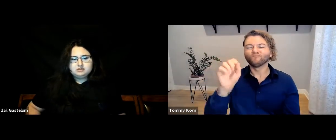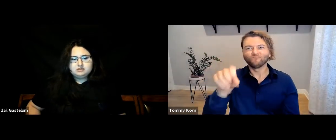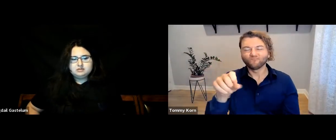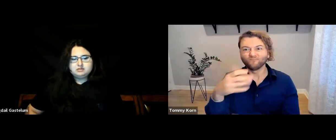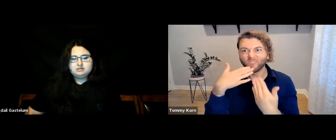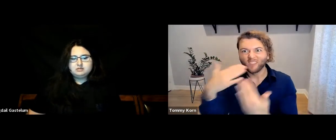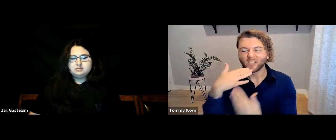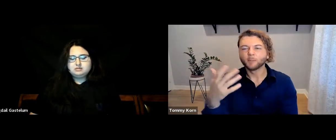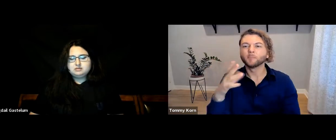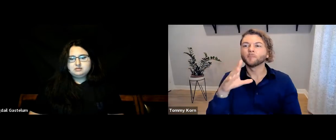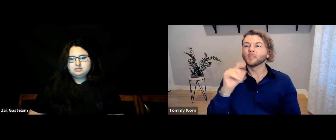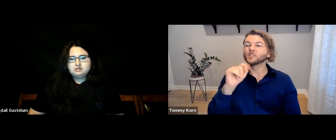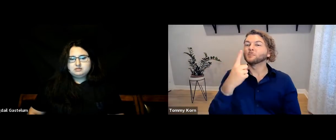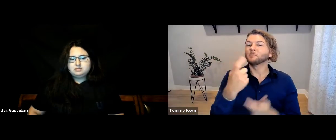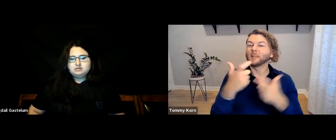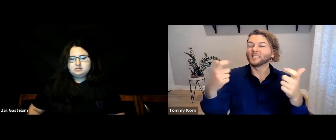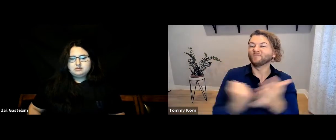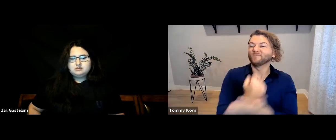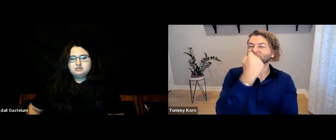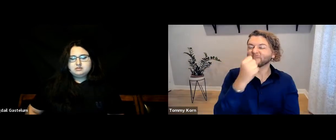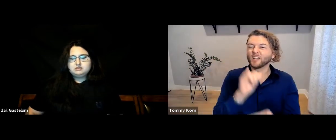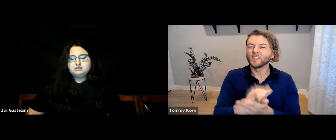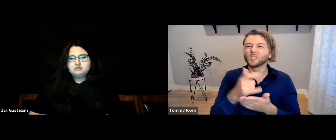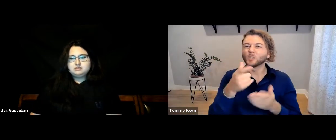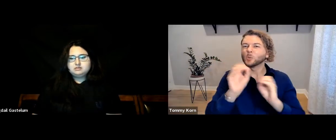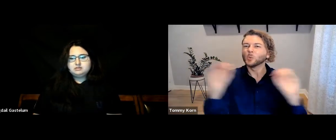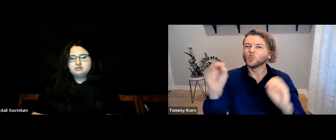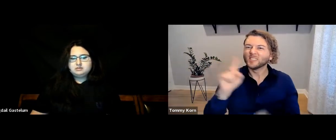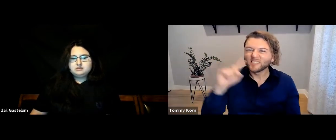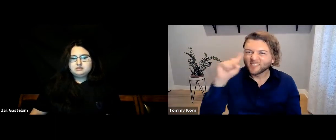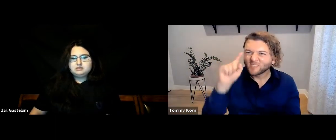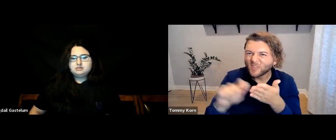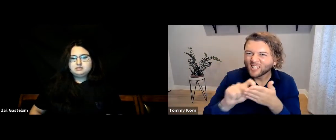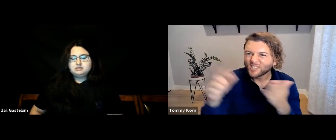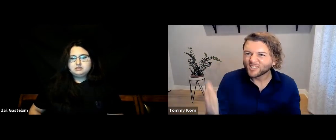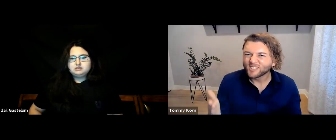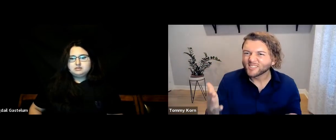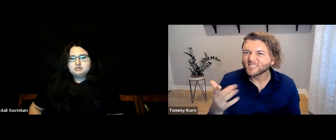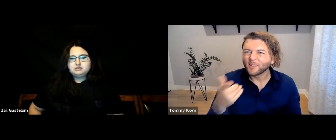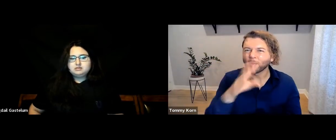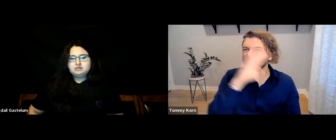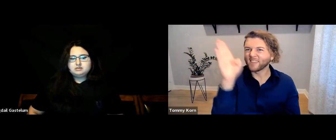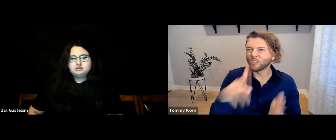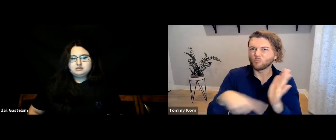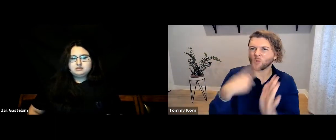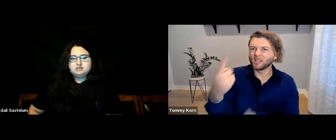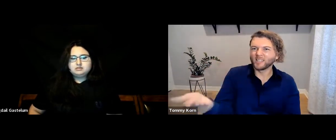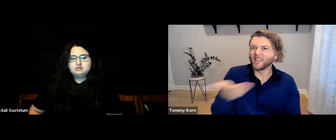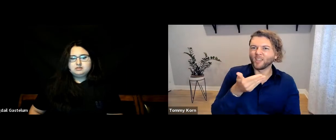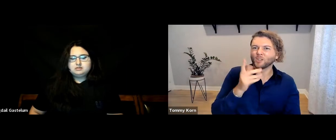I’m thankful for that, but one missed opportunity was lacking any Deaf writers. Never once did they hire